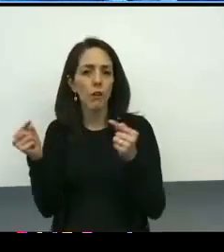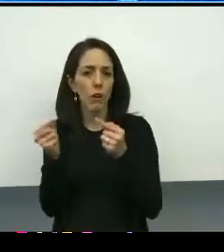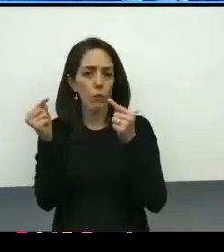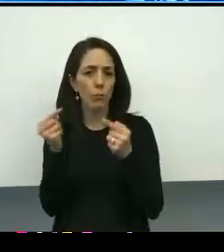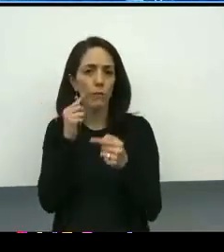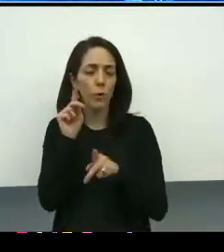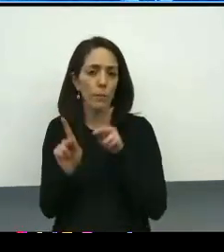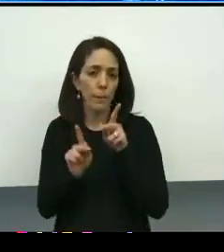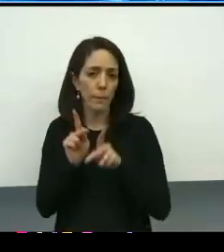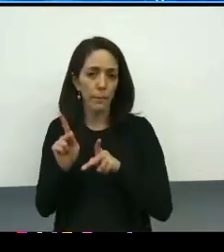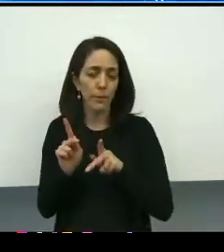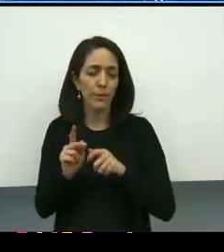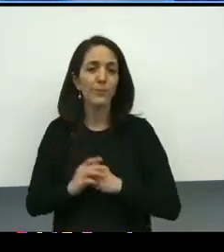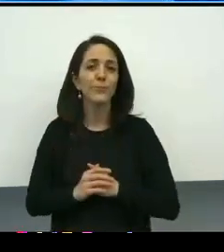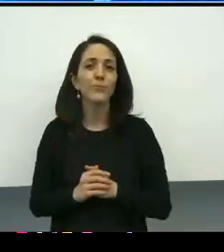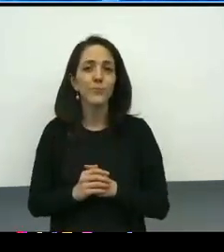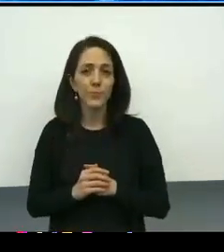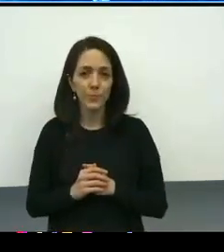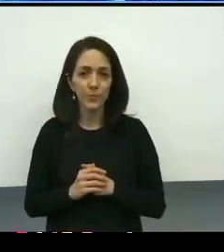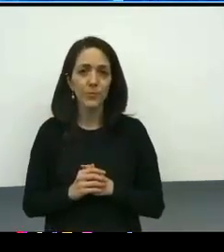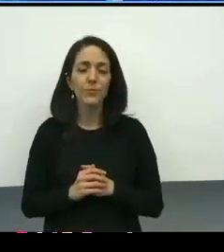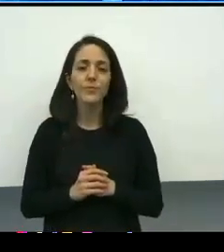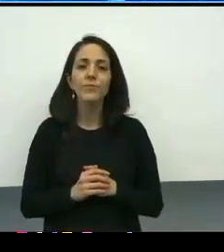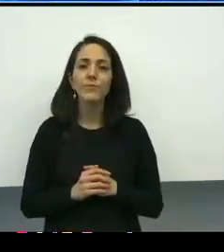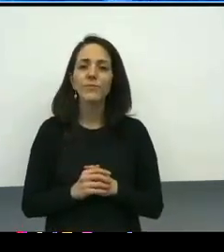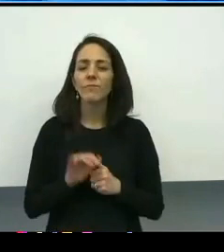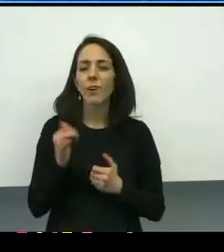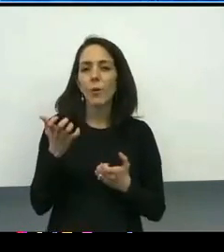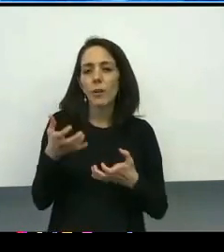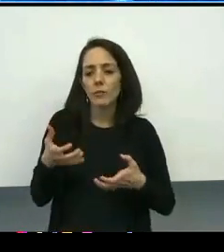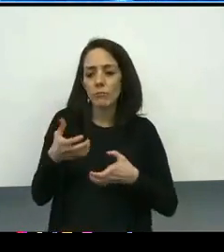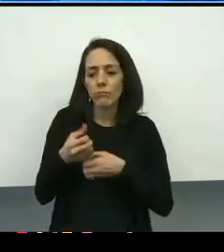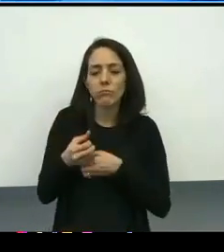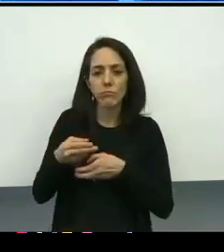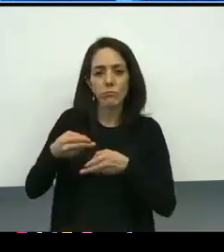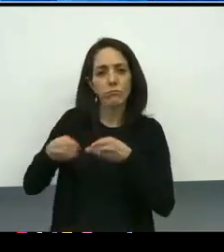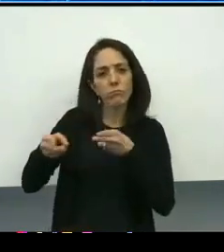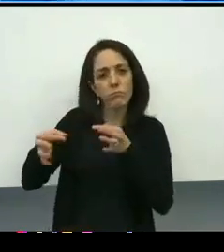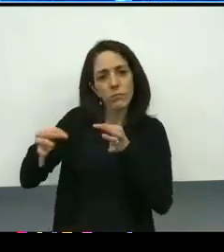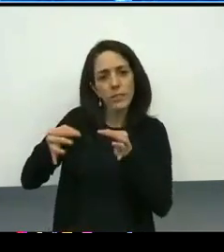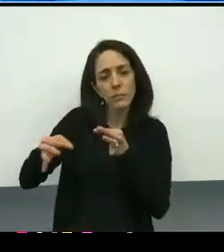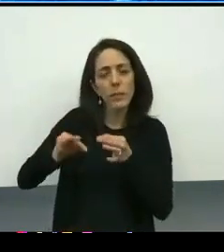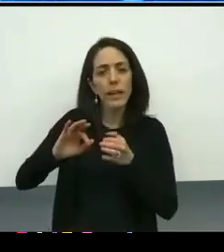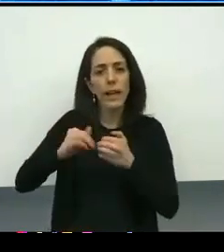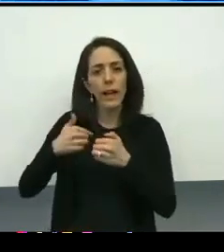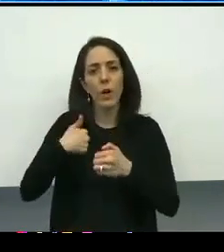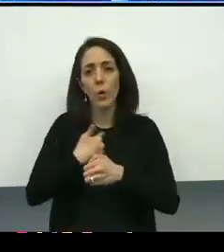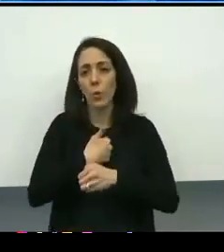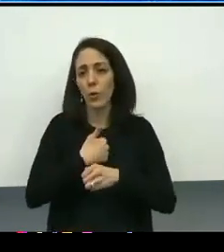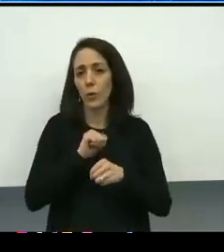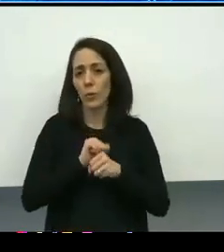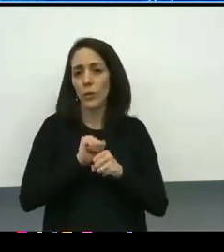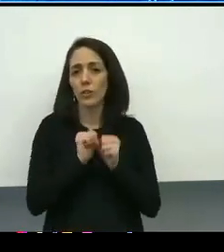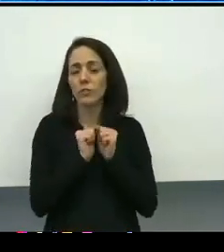have you understand how we charge ourselves and the backdrop of how we work as a committee.